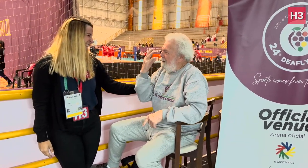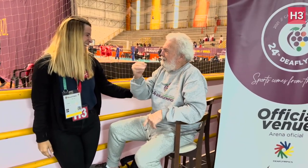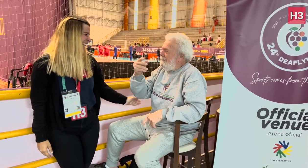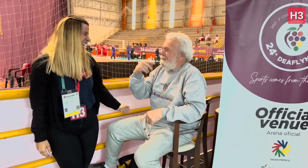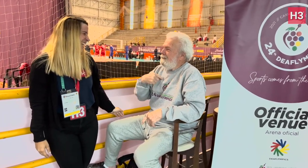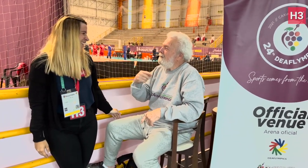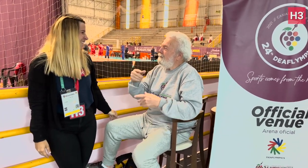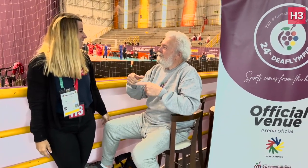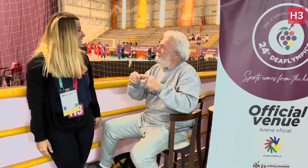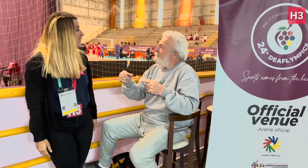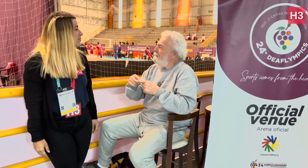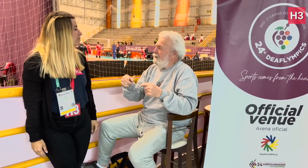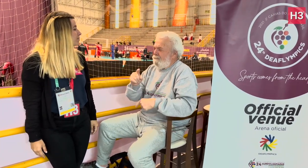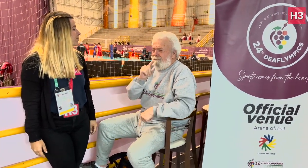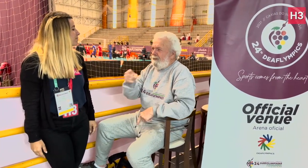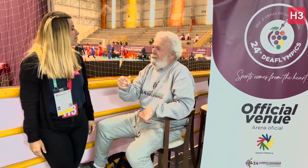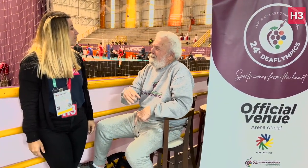and I told them, of course I’ll go.